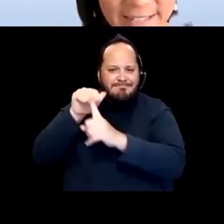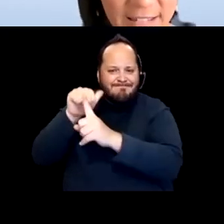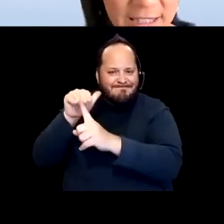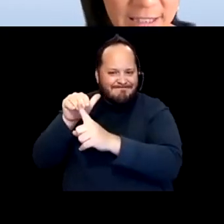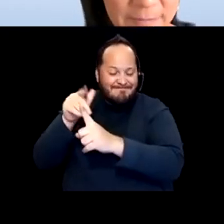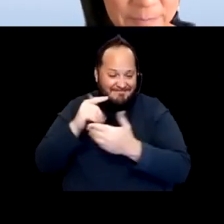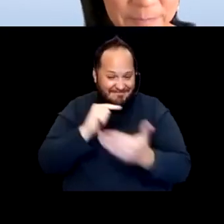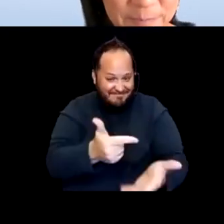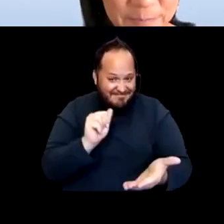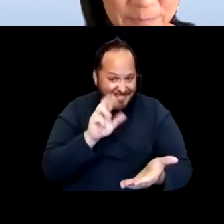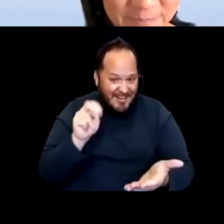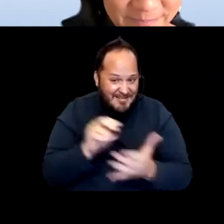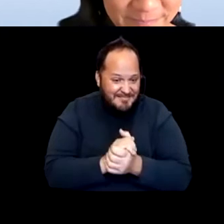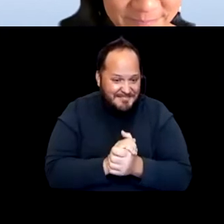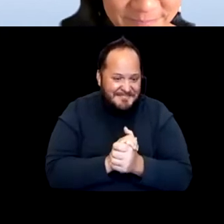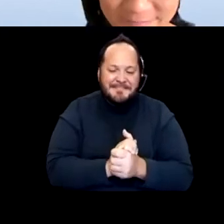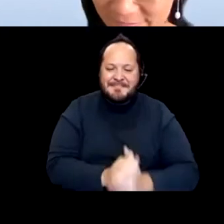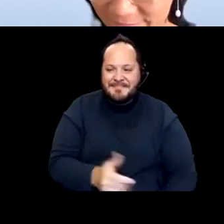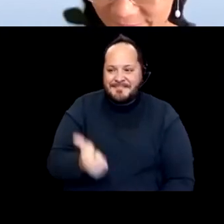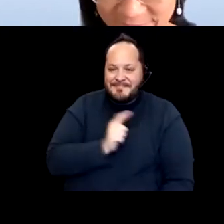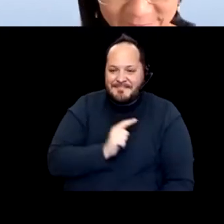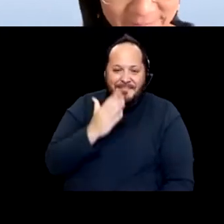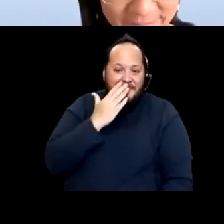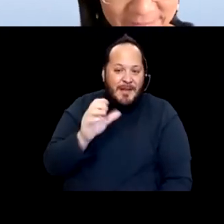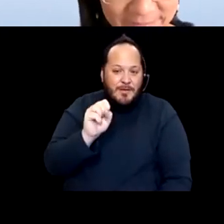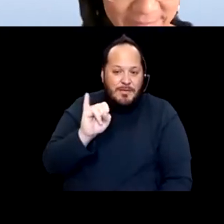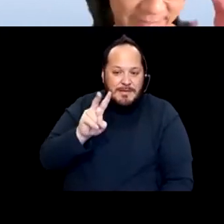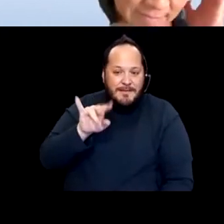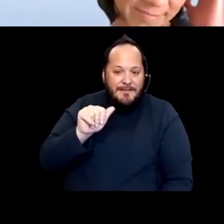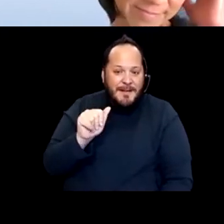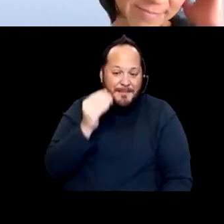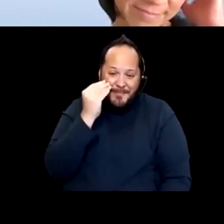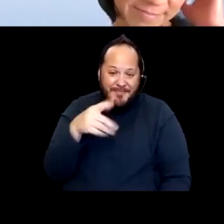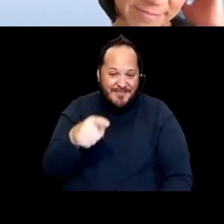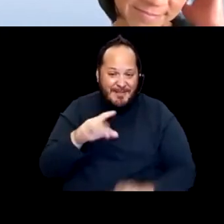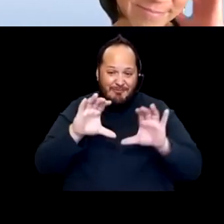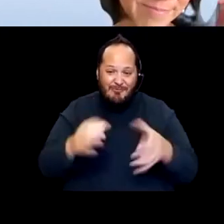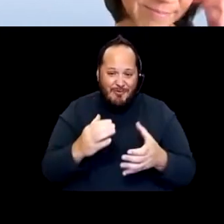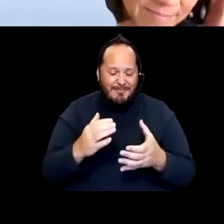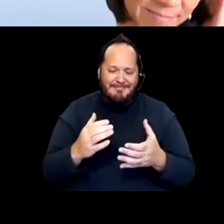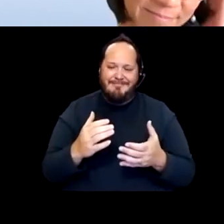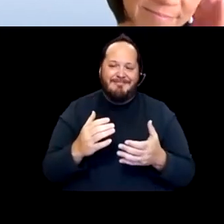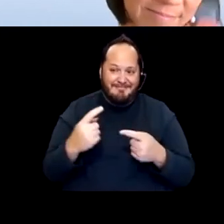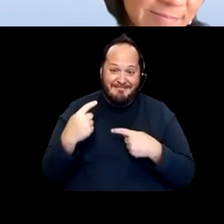Thank you, Sylvia. It's, this group has just become one of my favorite groups to be with. So have to laugh when you say regarding